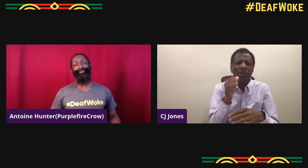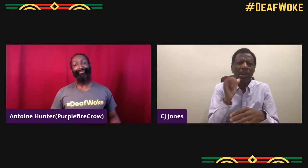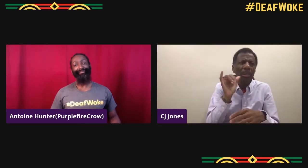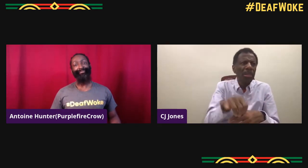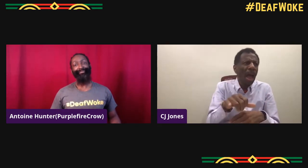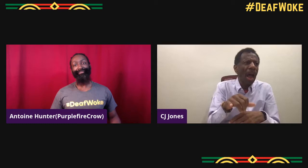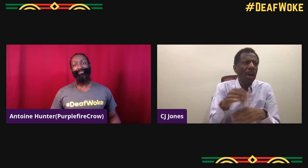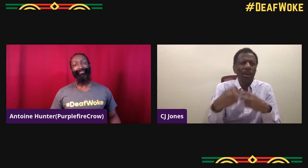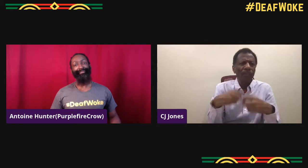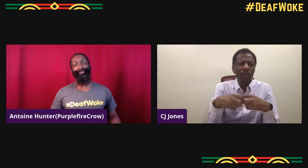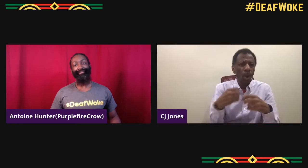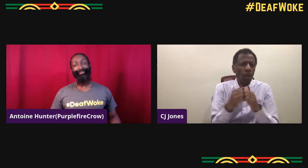but yeah.